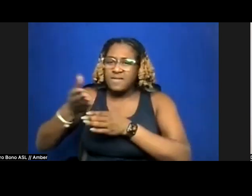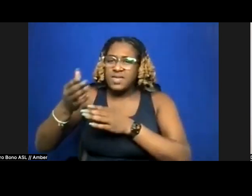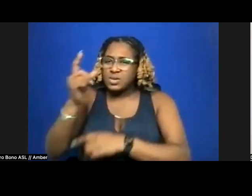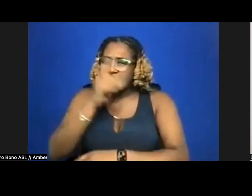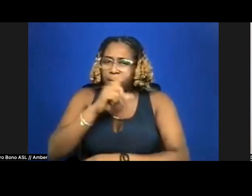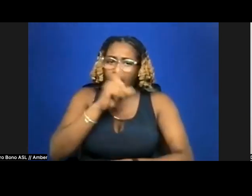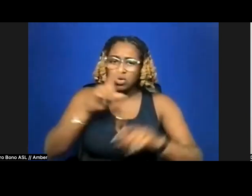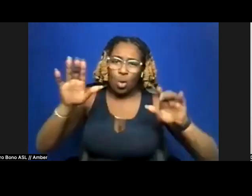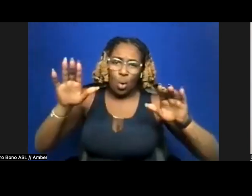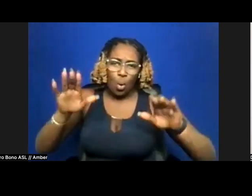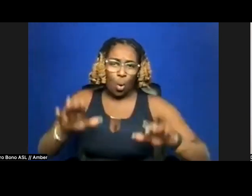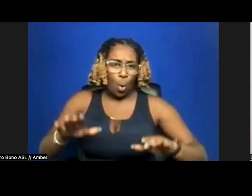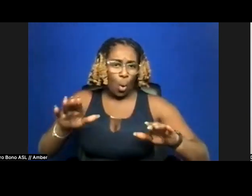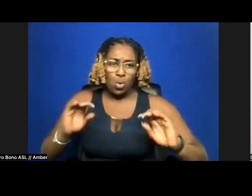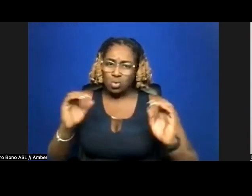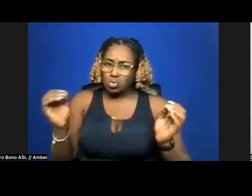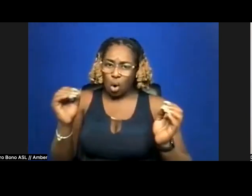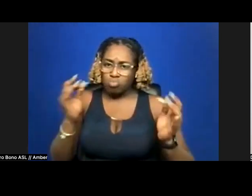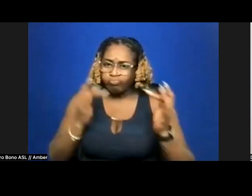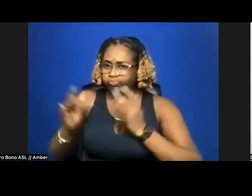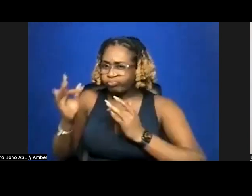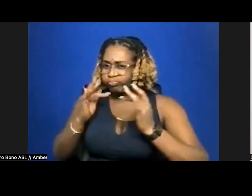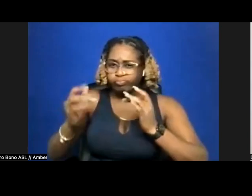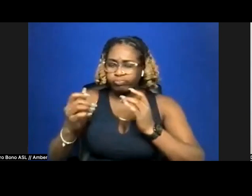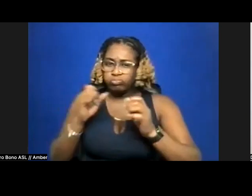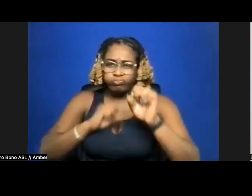nose scrounging against any sound shuffled up